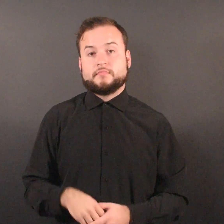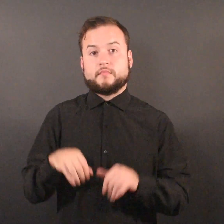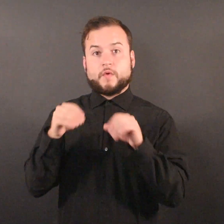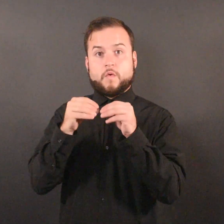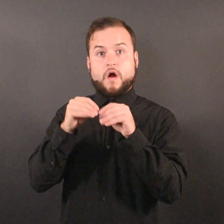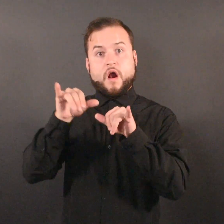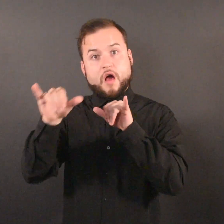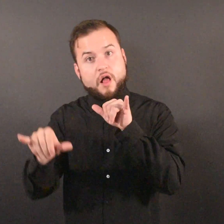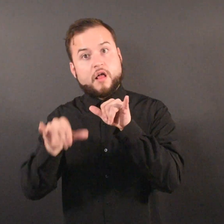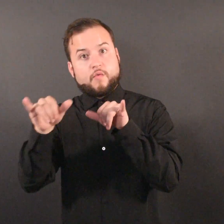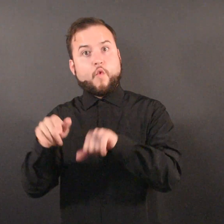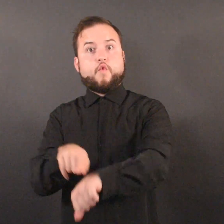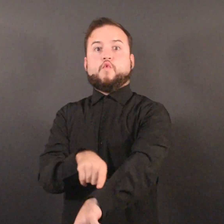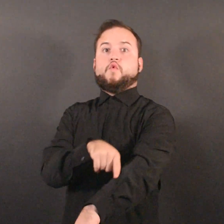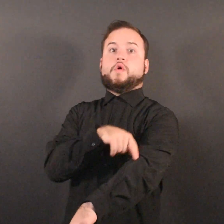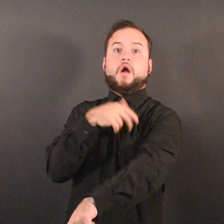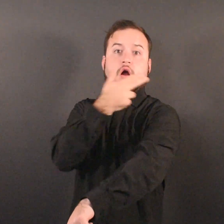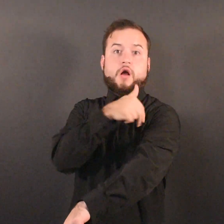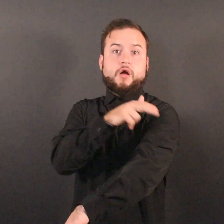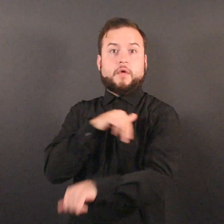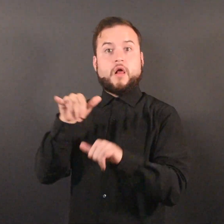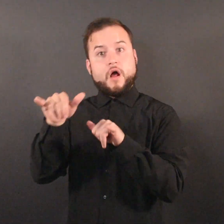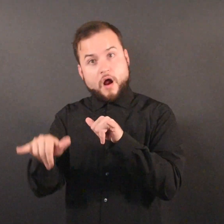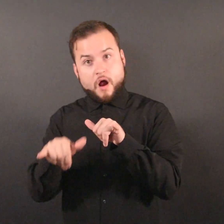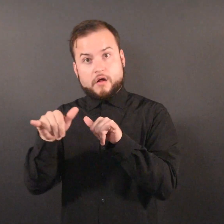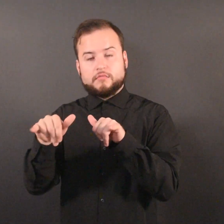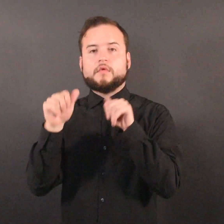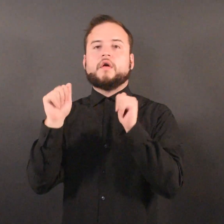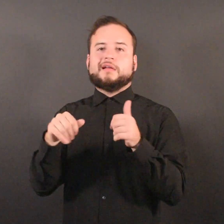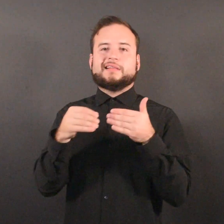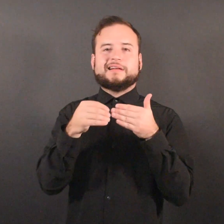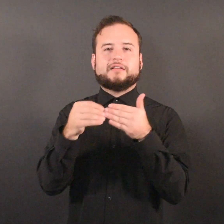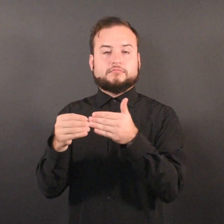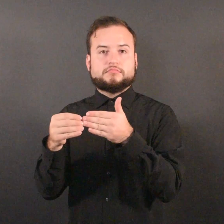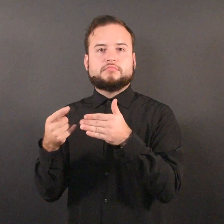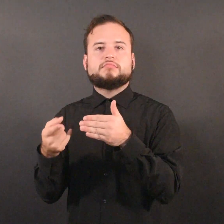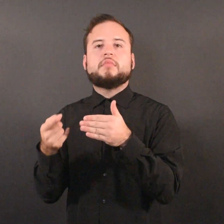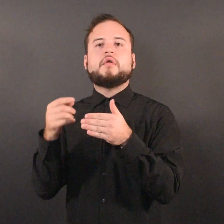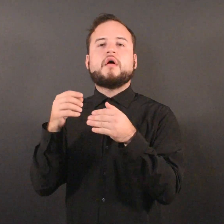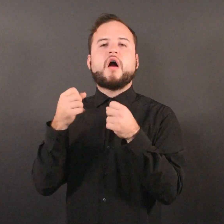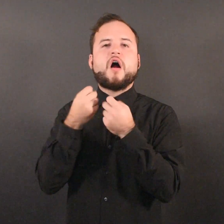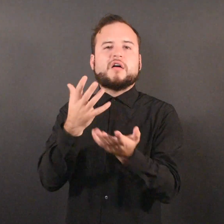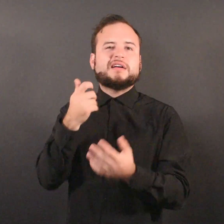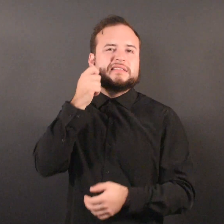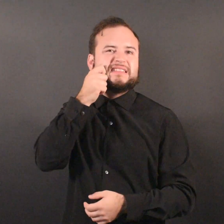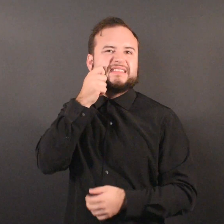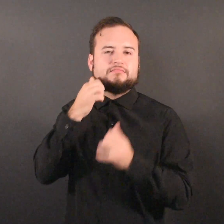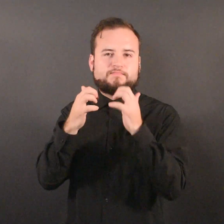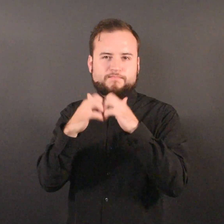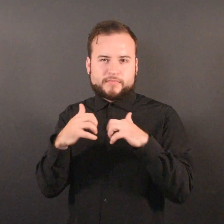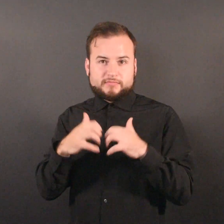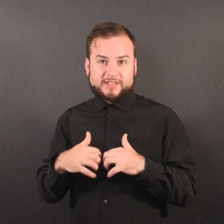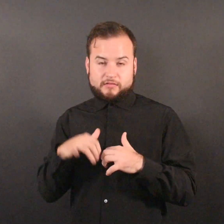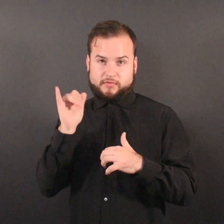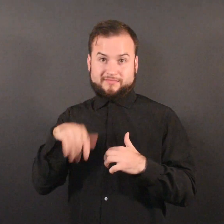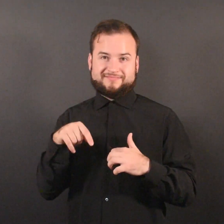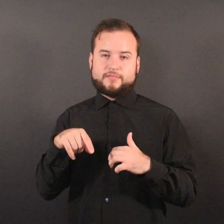Longer hospital stays can lead to an increase in skin breakdown (pressure ulcers)